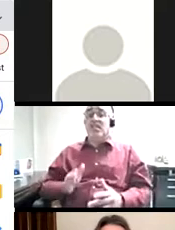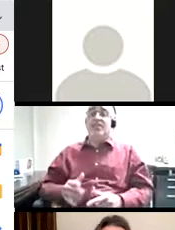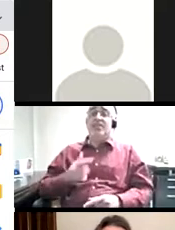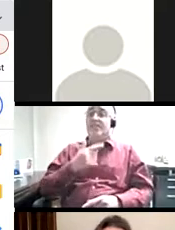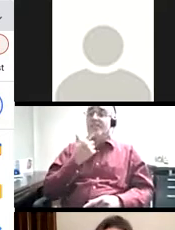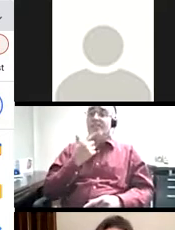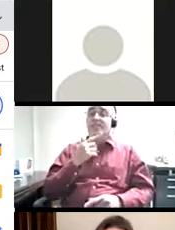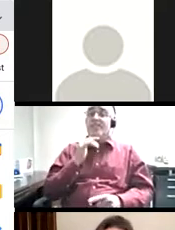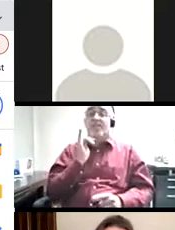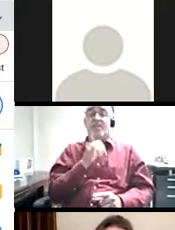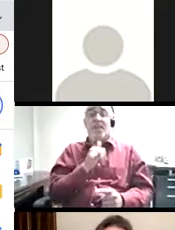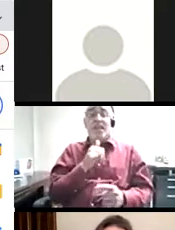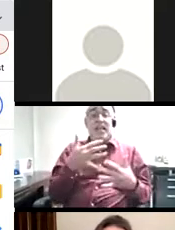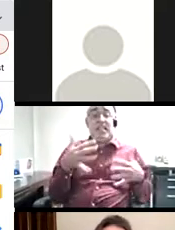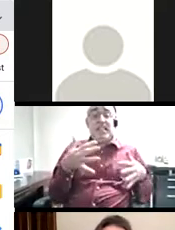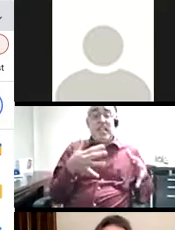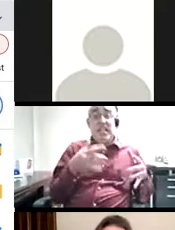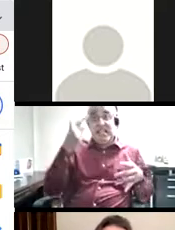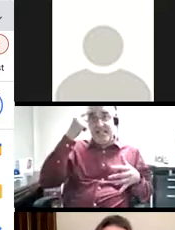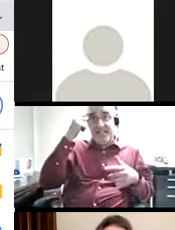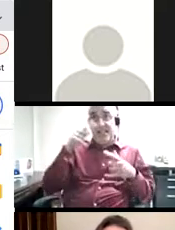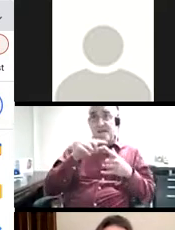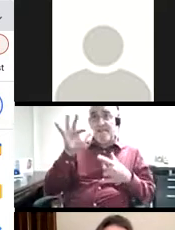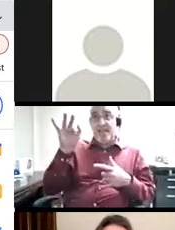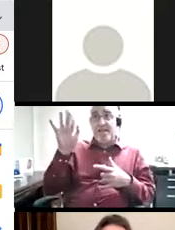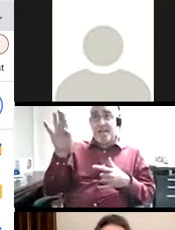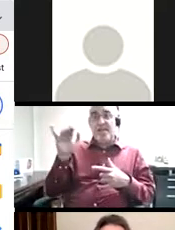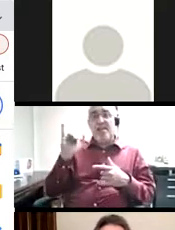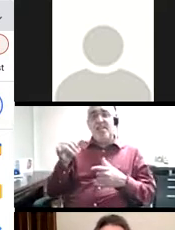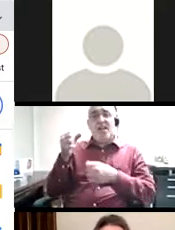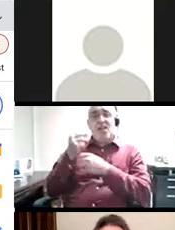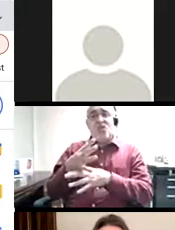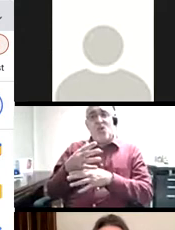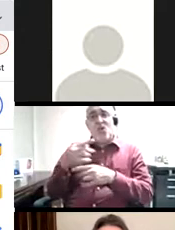Francisco Varela actually posits that it's the anxiety about feedback that causes tension in our